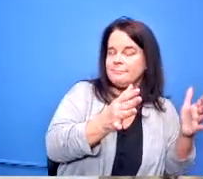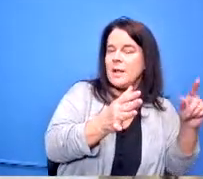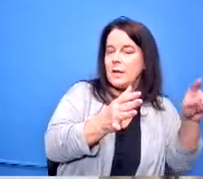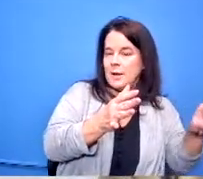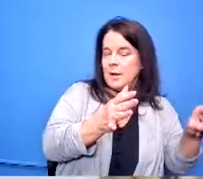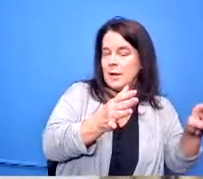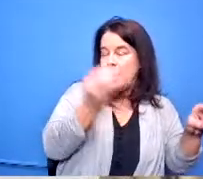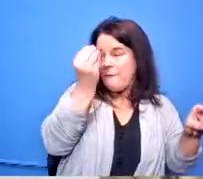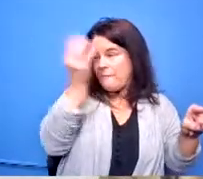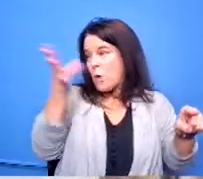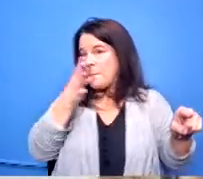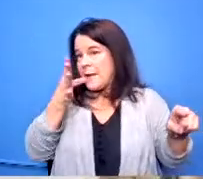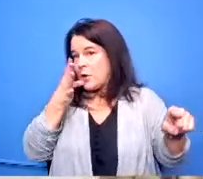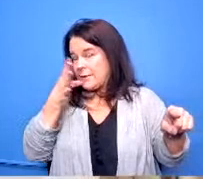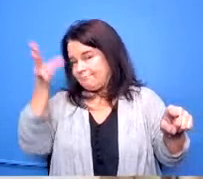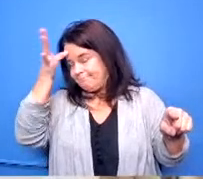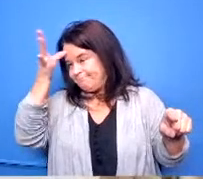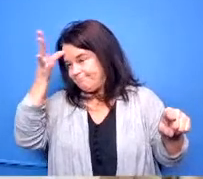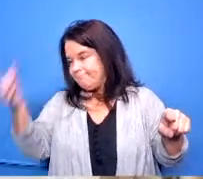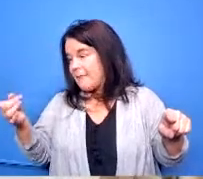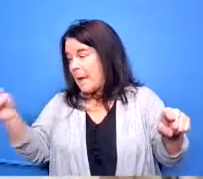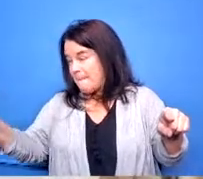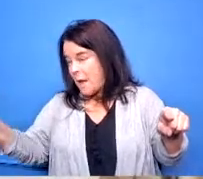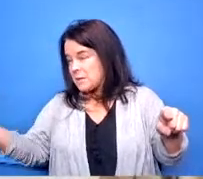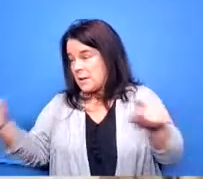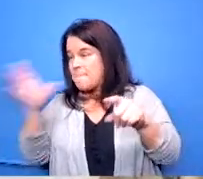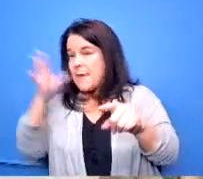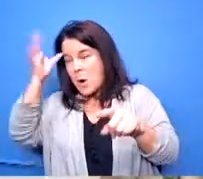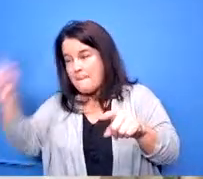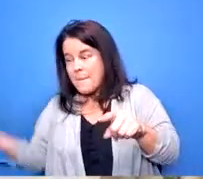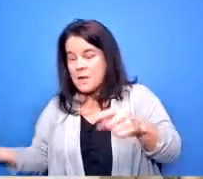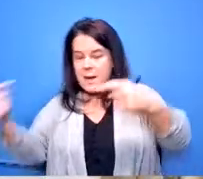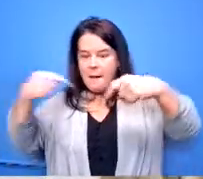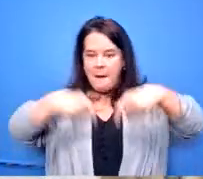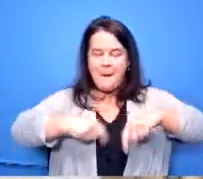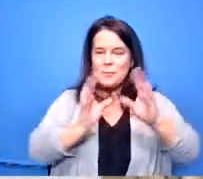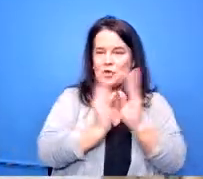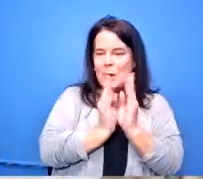meeting so they know what the requirements are every counselor offers ccp meetings most of the